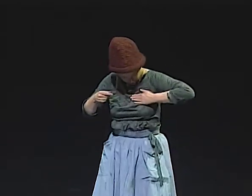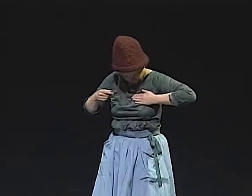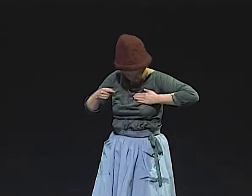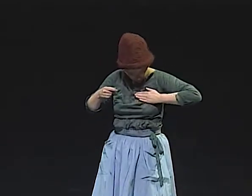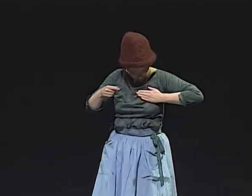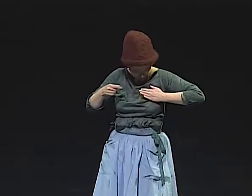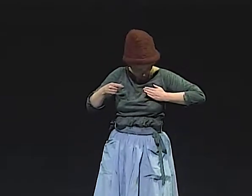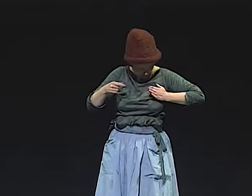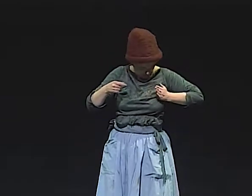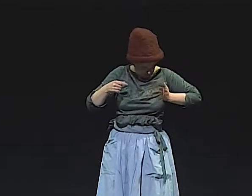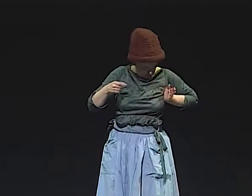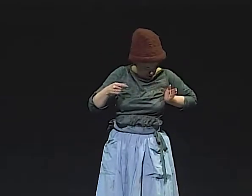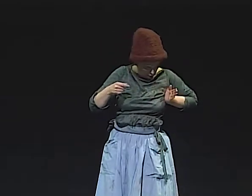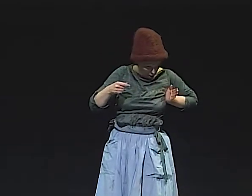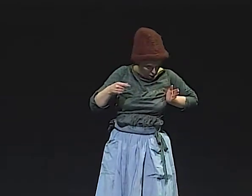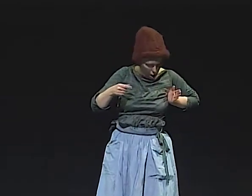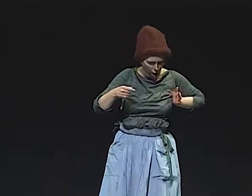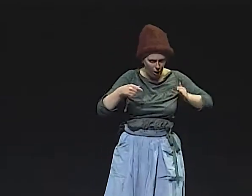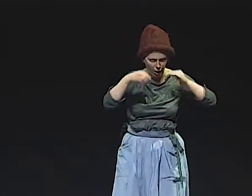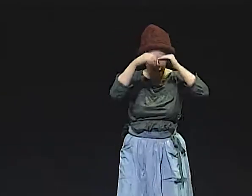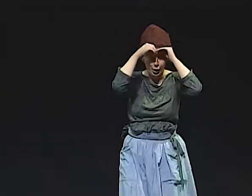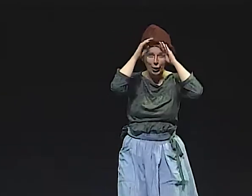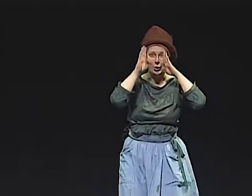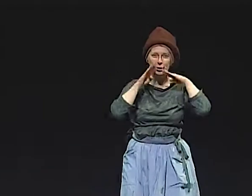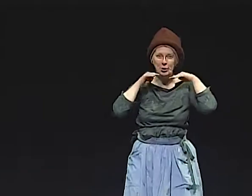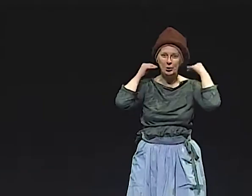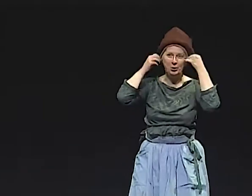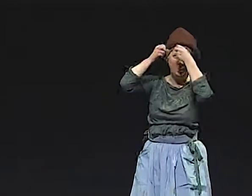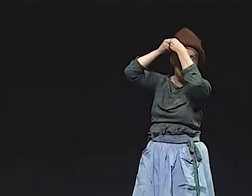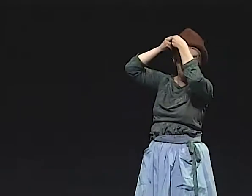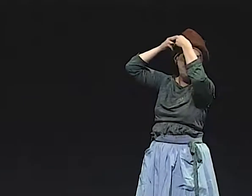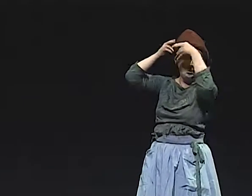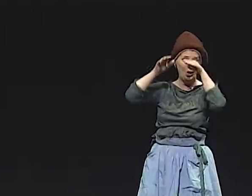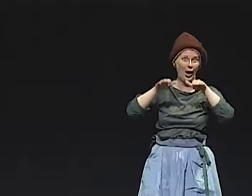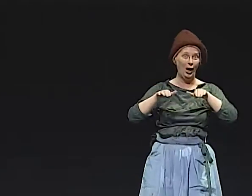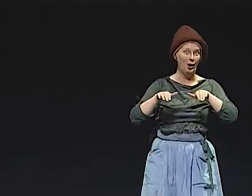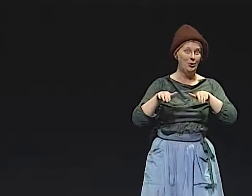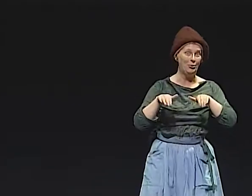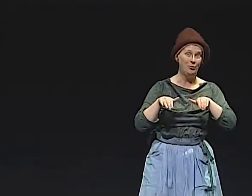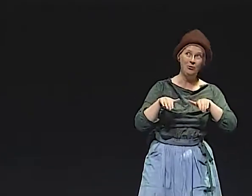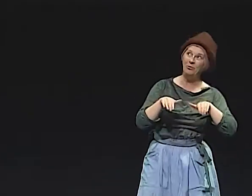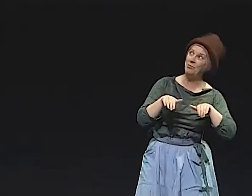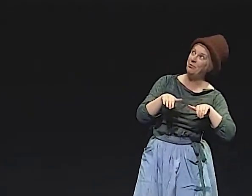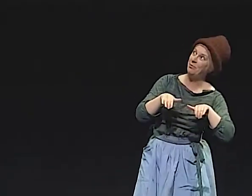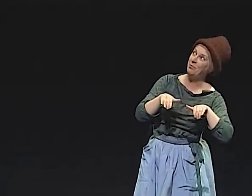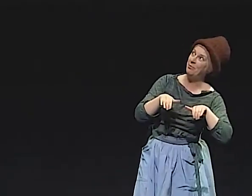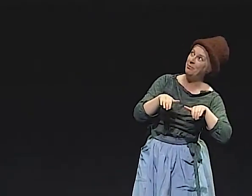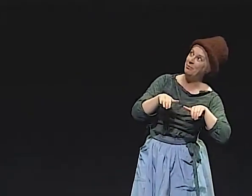AND I OPENED THIS DOOR AND THERE WAS A CUTE LITTLE GIRL WITH A BOW IN HER HAIR